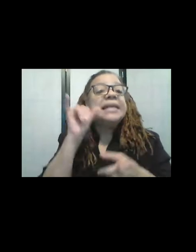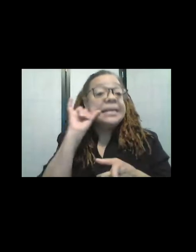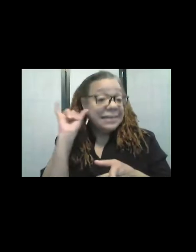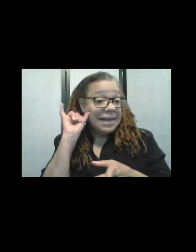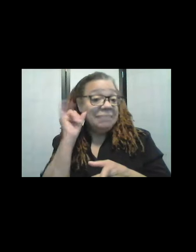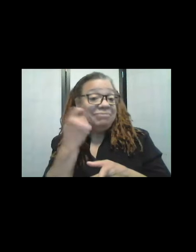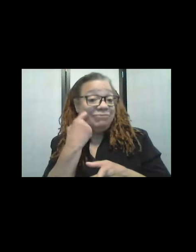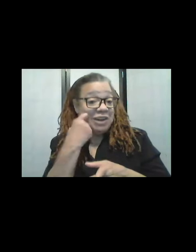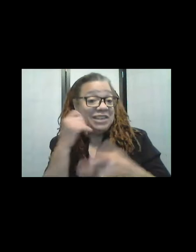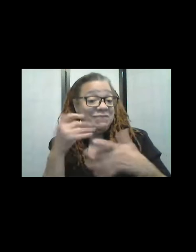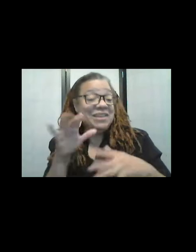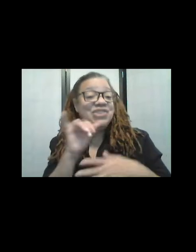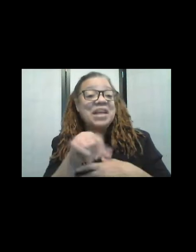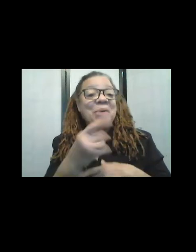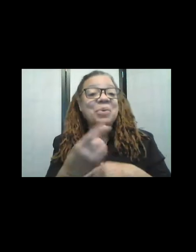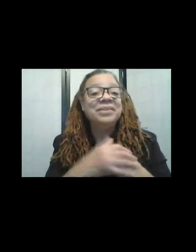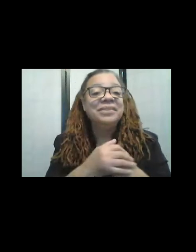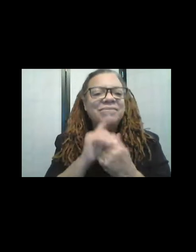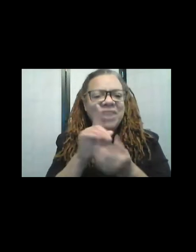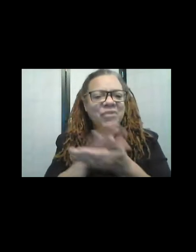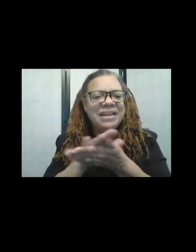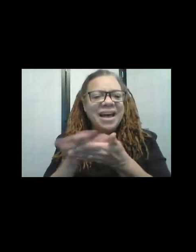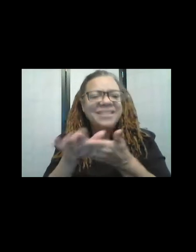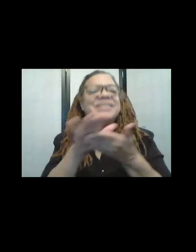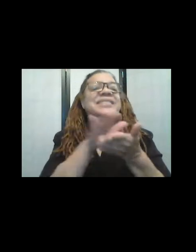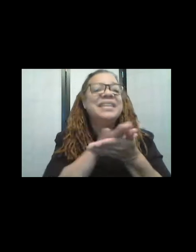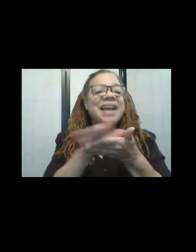Nice! Yeah, very nice! So that the wreath is